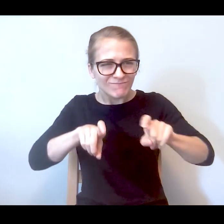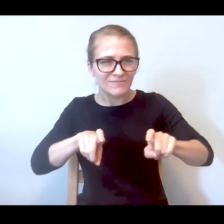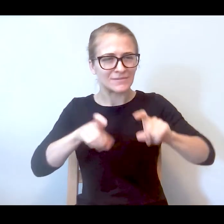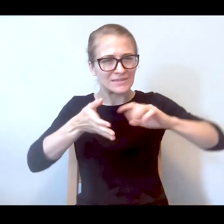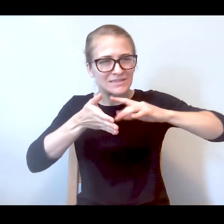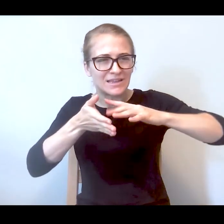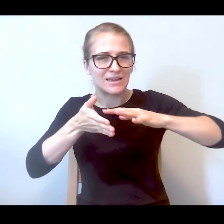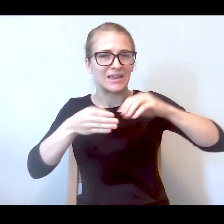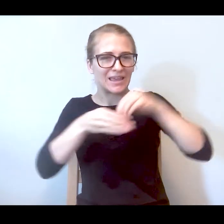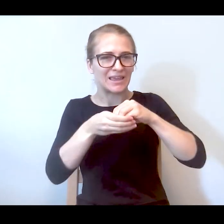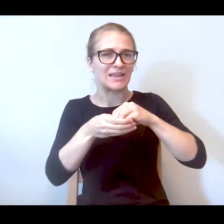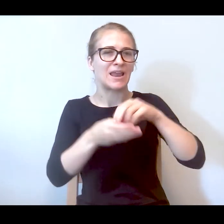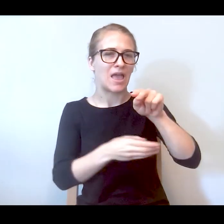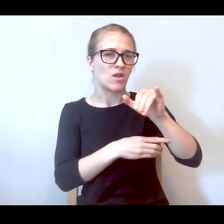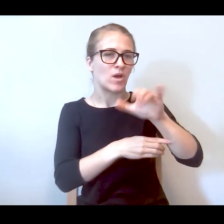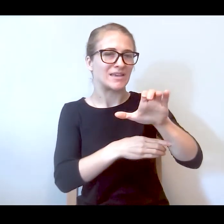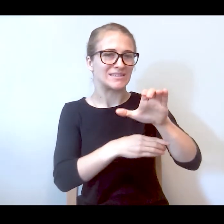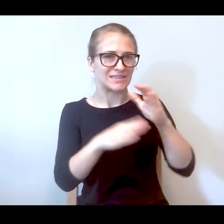communities and the response was overwhelming that